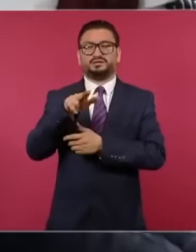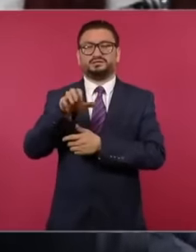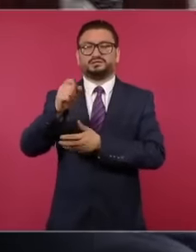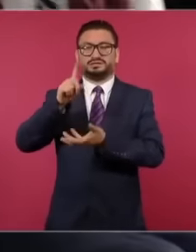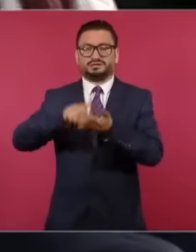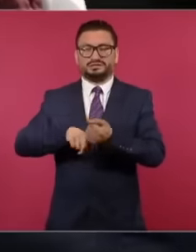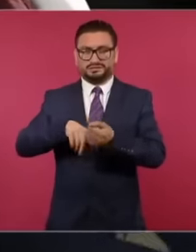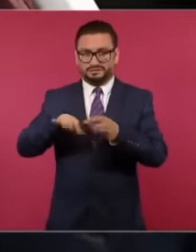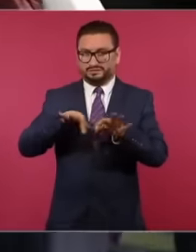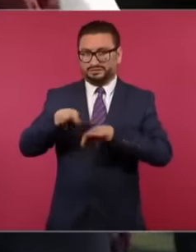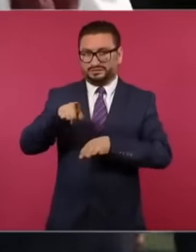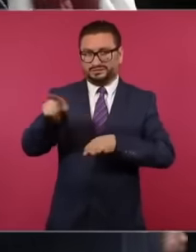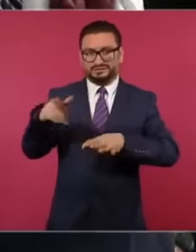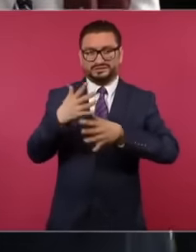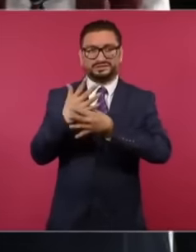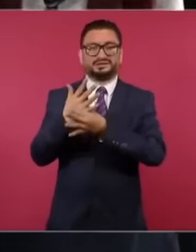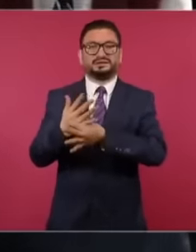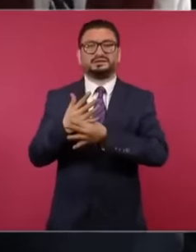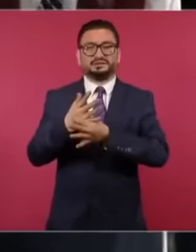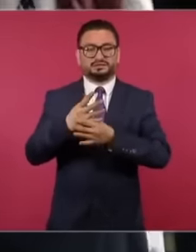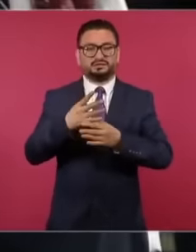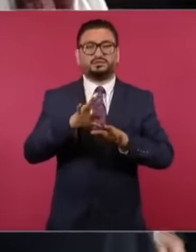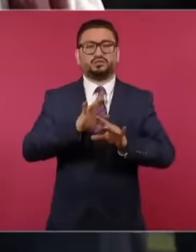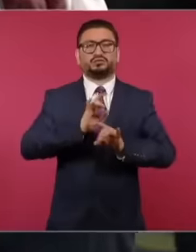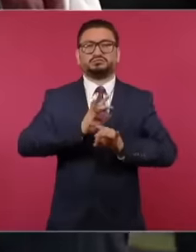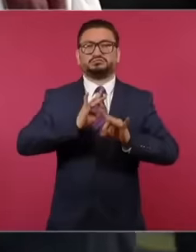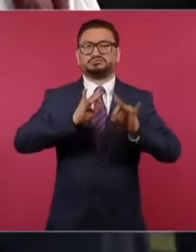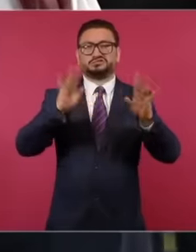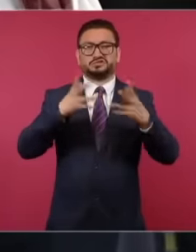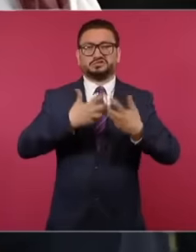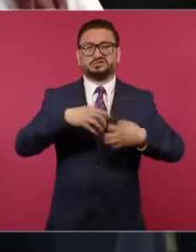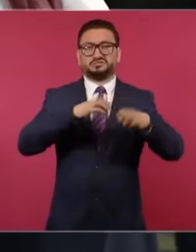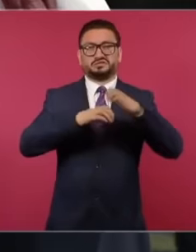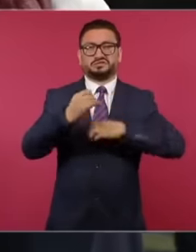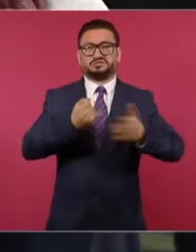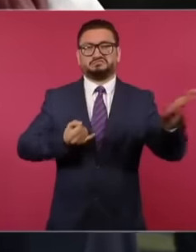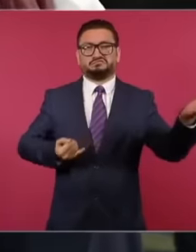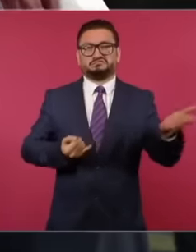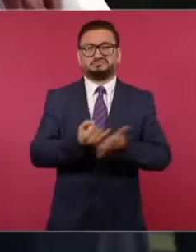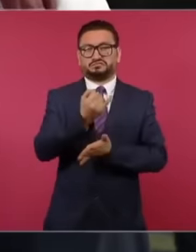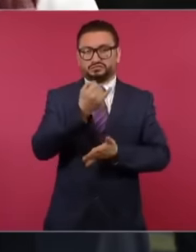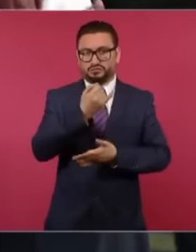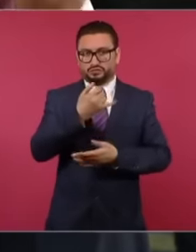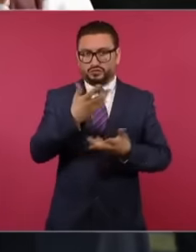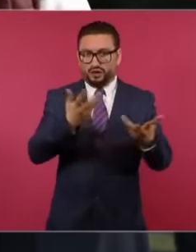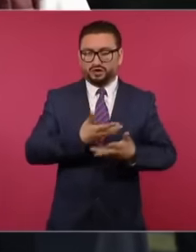been arbitrariness on the part of the company that in some cases according to what